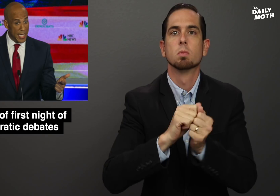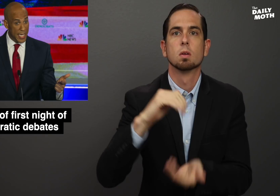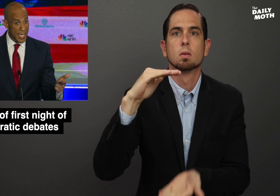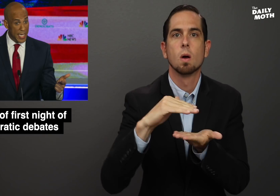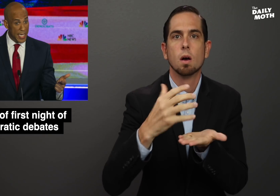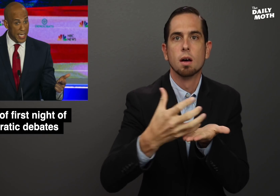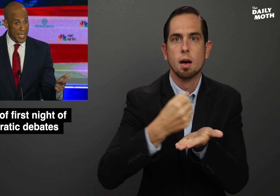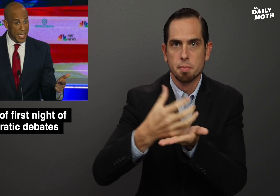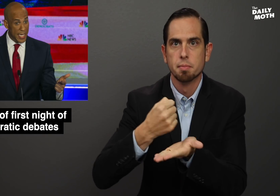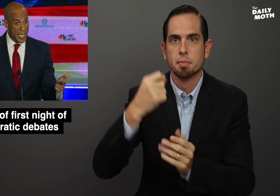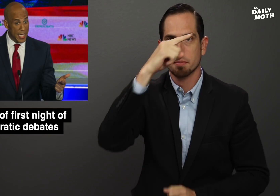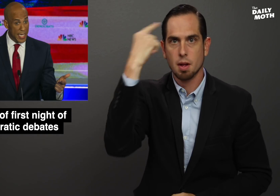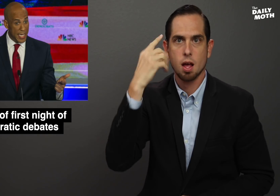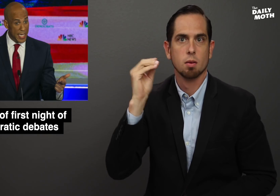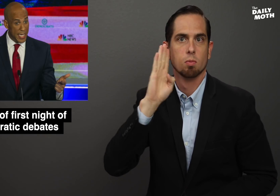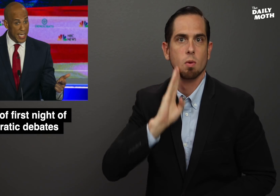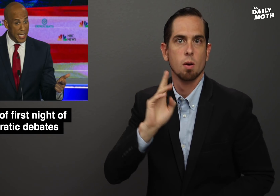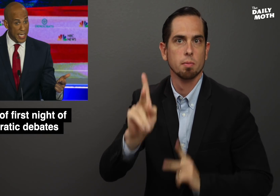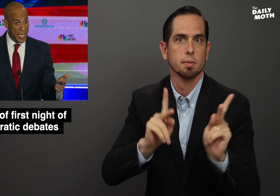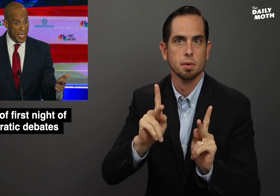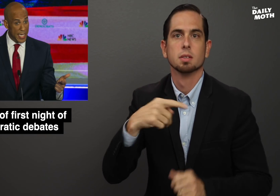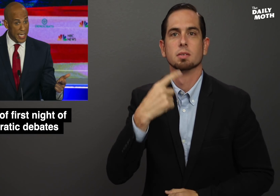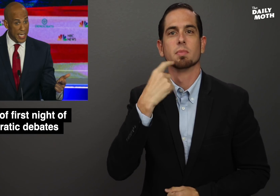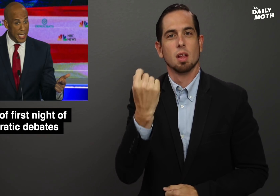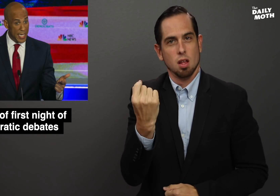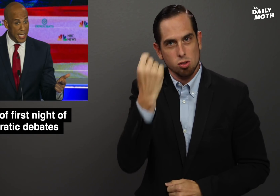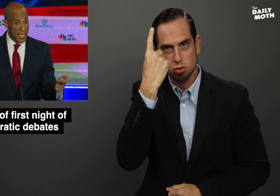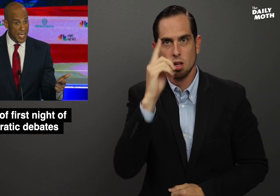with low-income black and brown people and understand